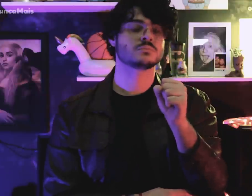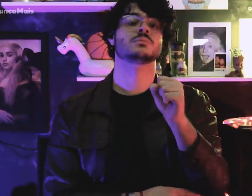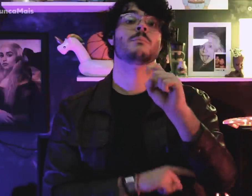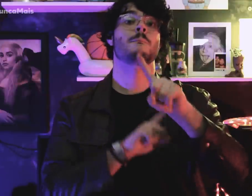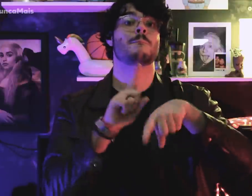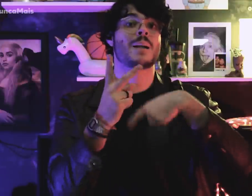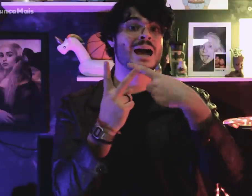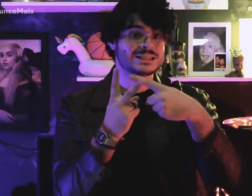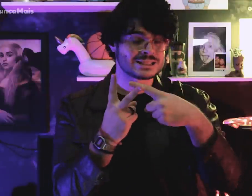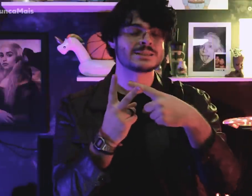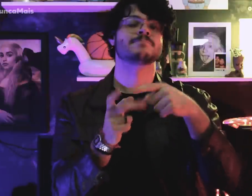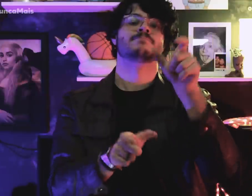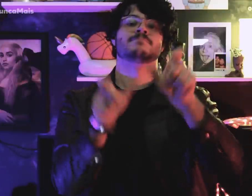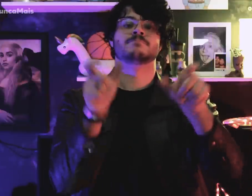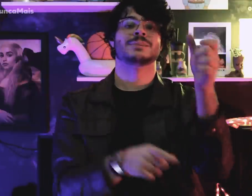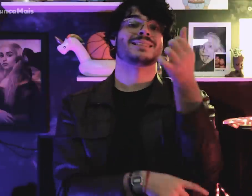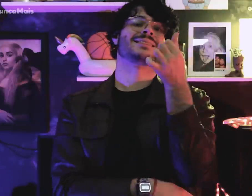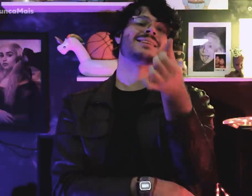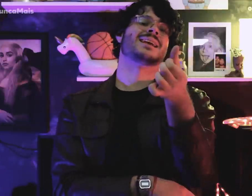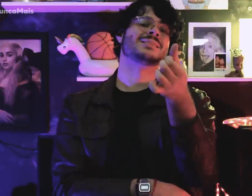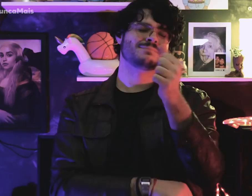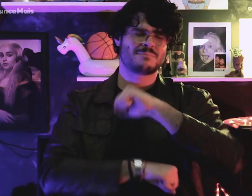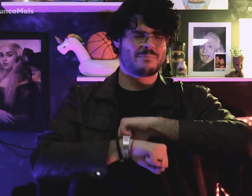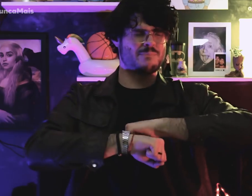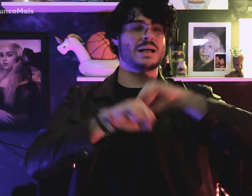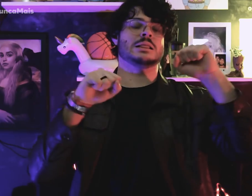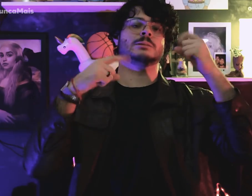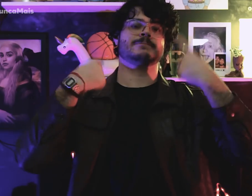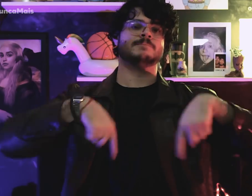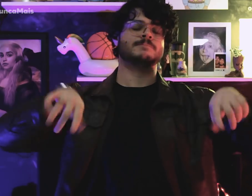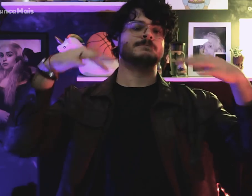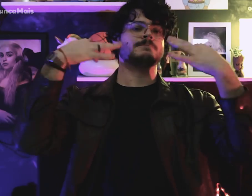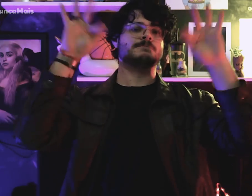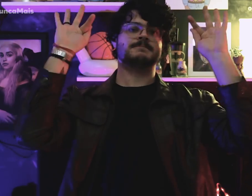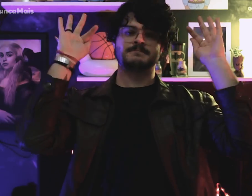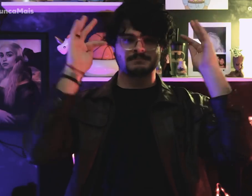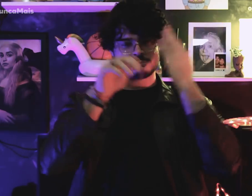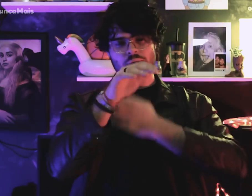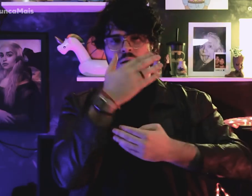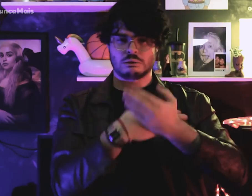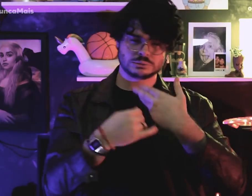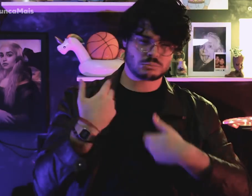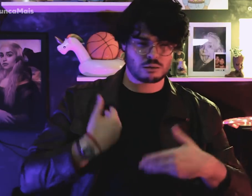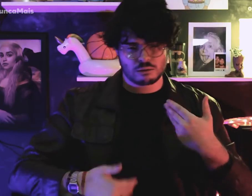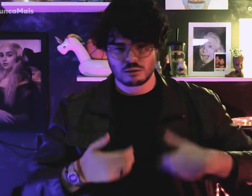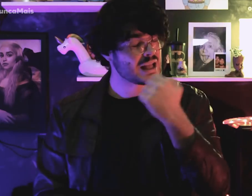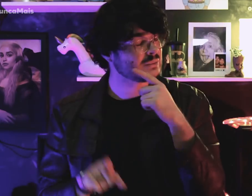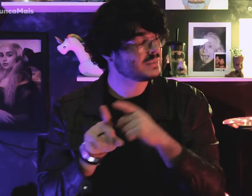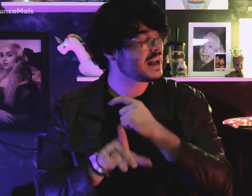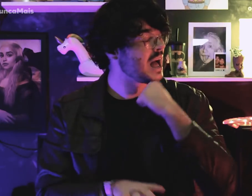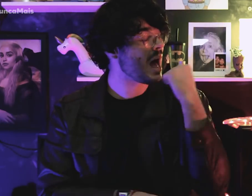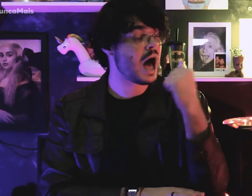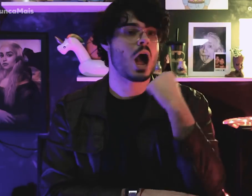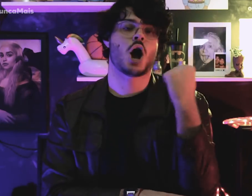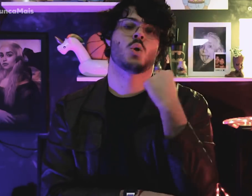Six soldiers were injured seriously.